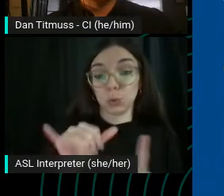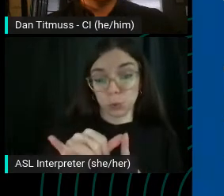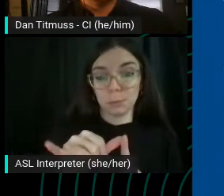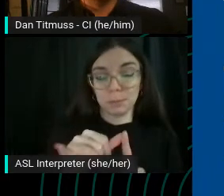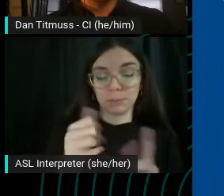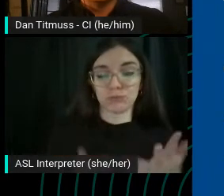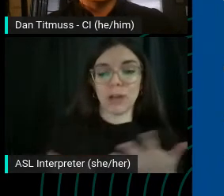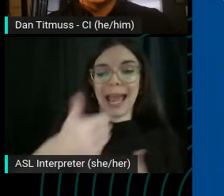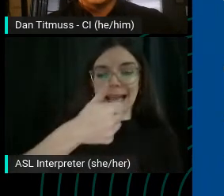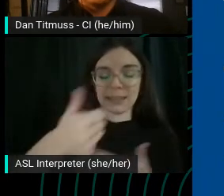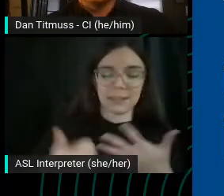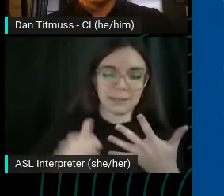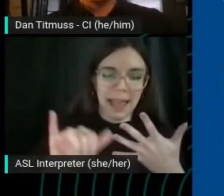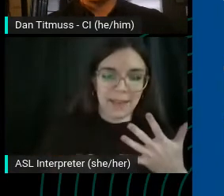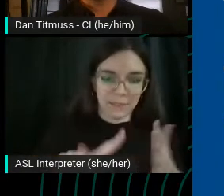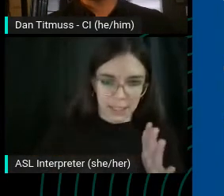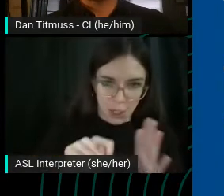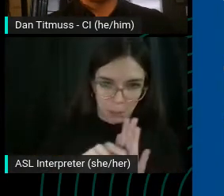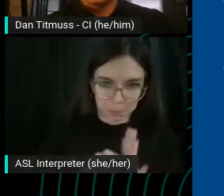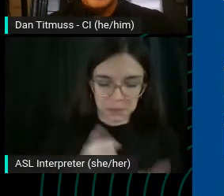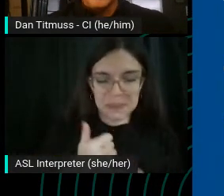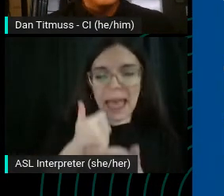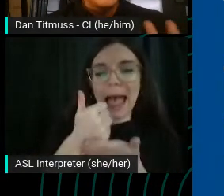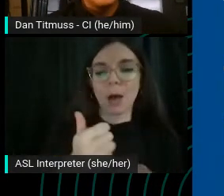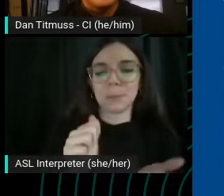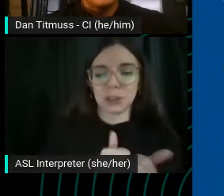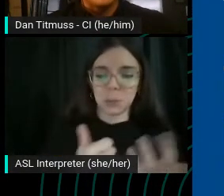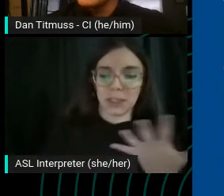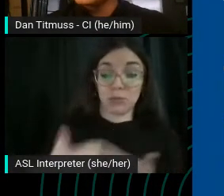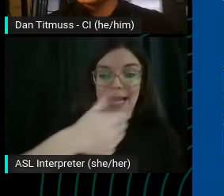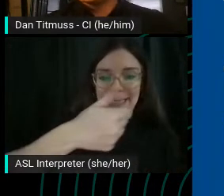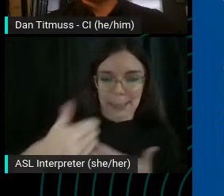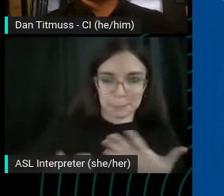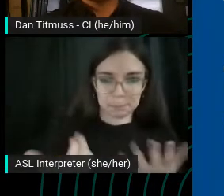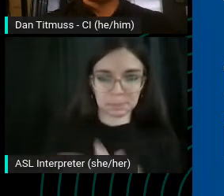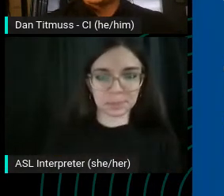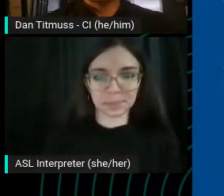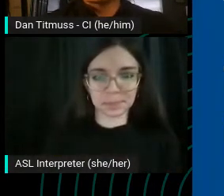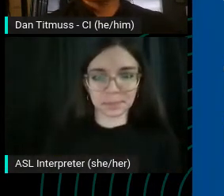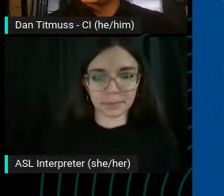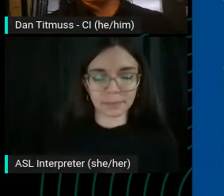some stuff really do help of ranking also, so, there's so much food in this presentation.